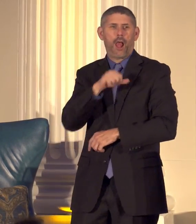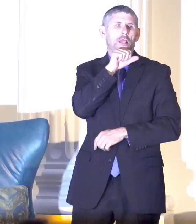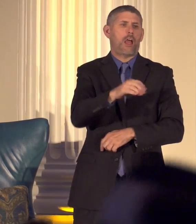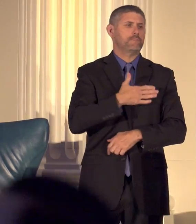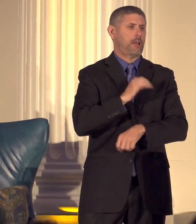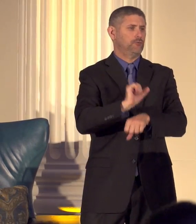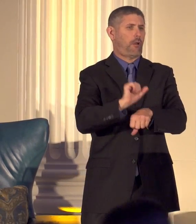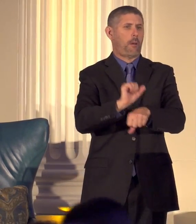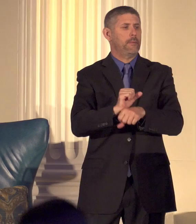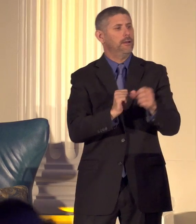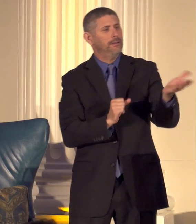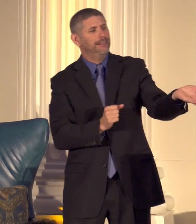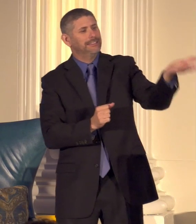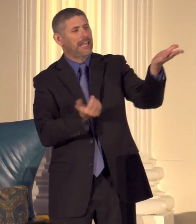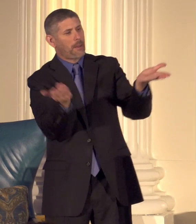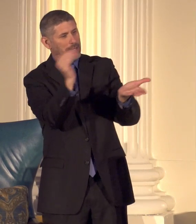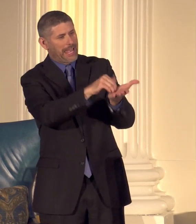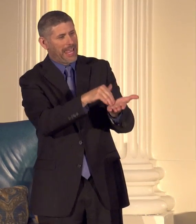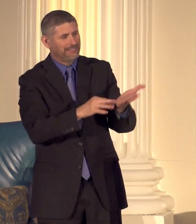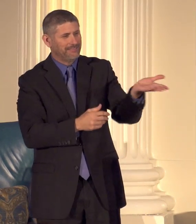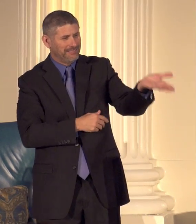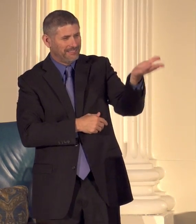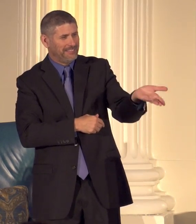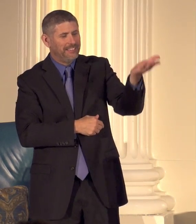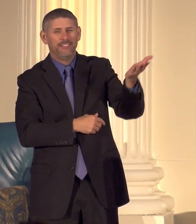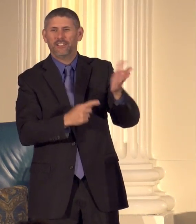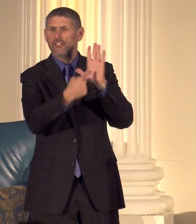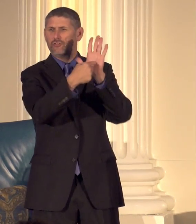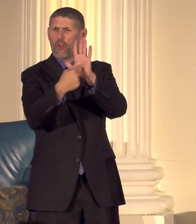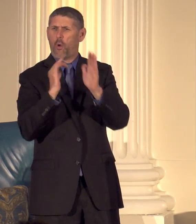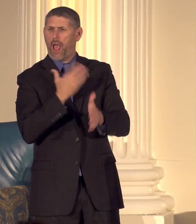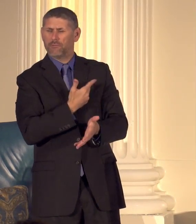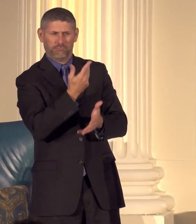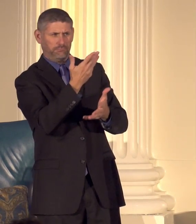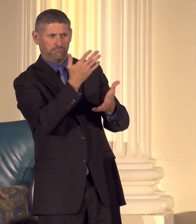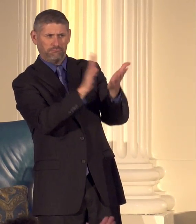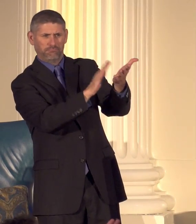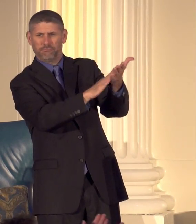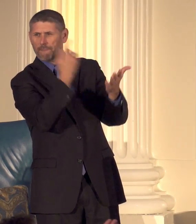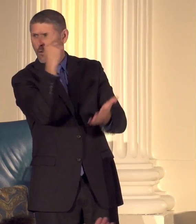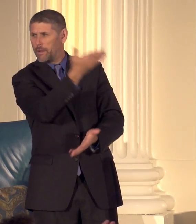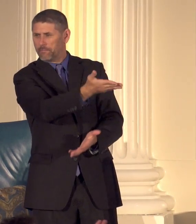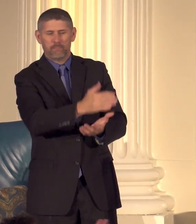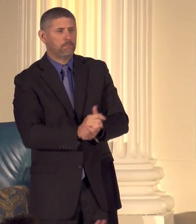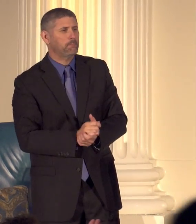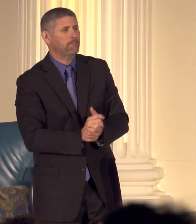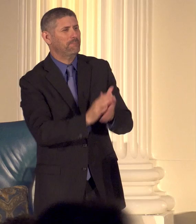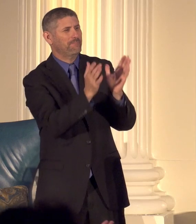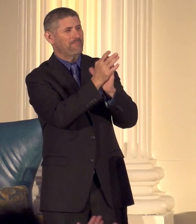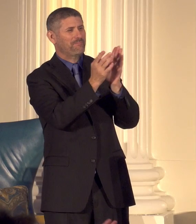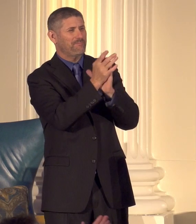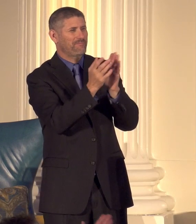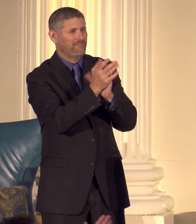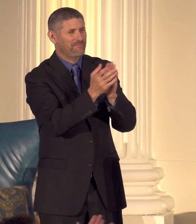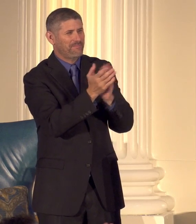least ended up once or more let's show our appreciation for Fleming Sonoma County